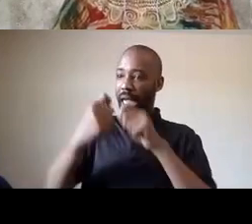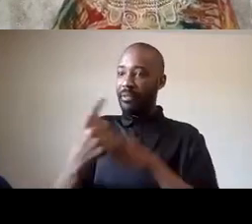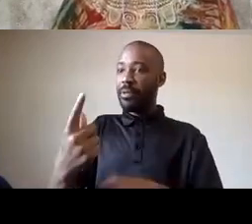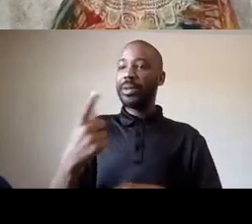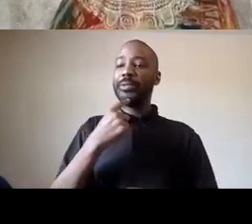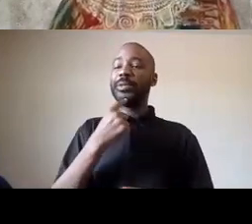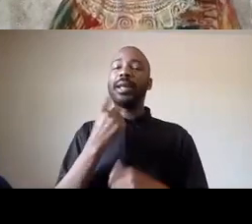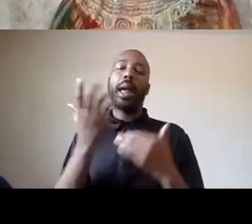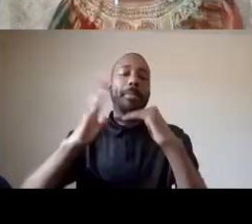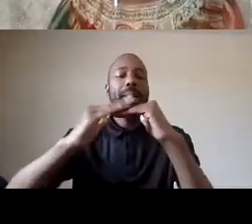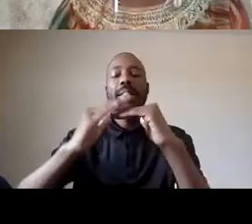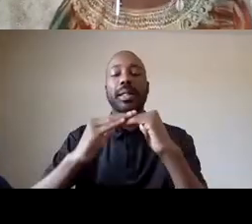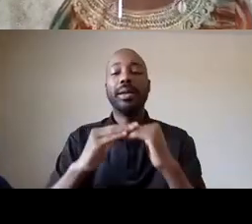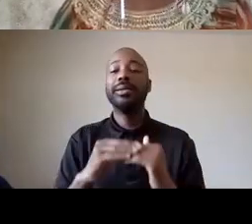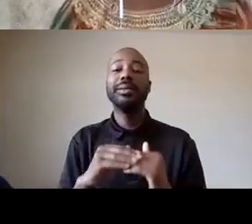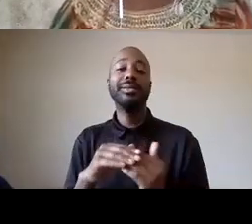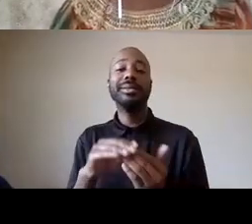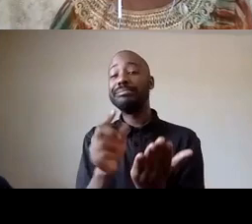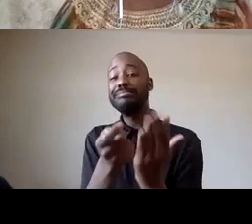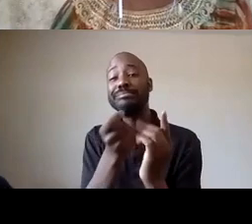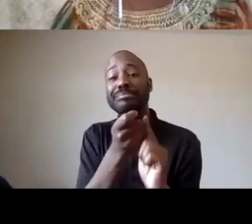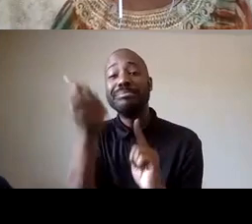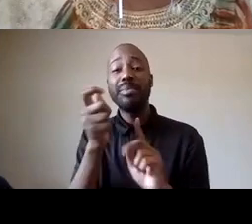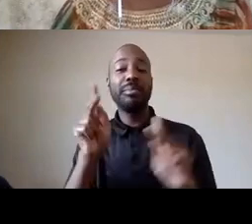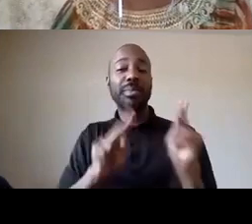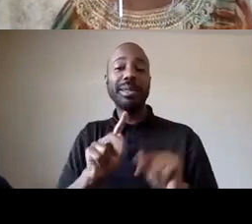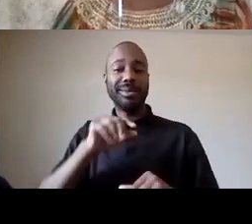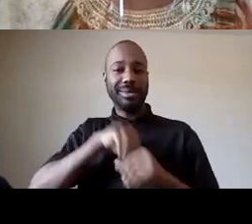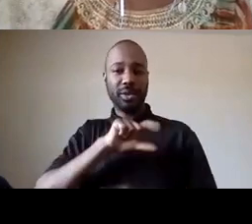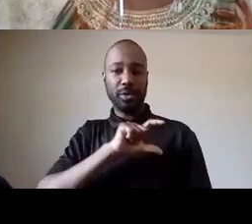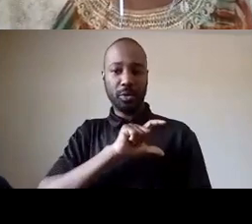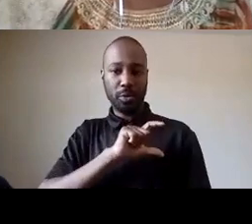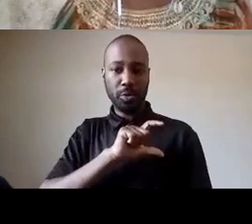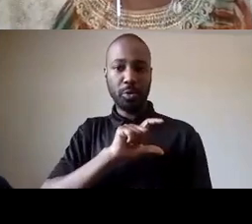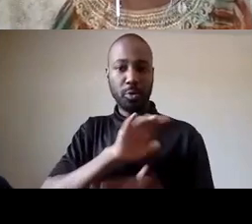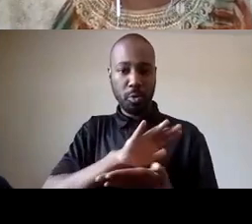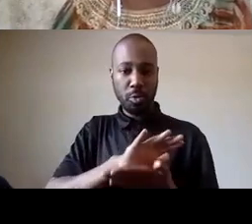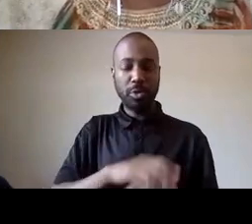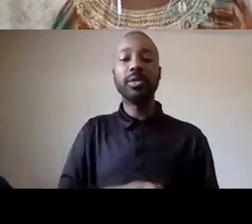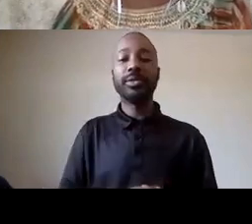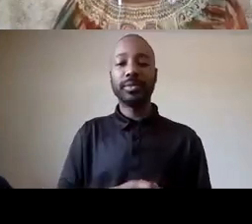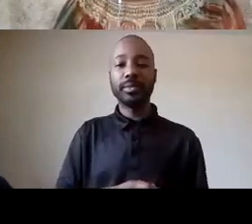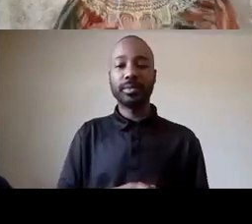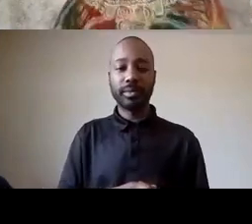schools is defund the police the same as abolish the police i believe i've addressed it but if you